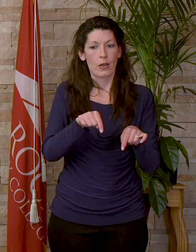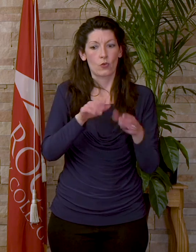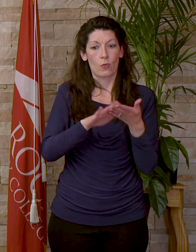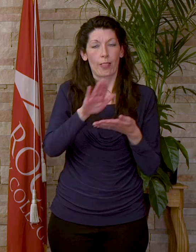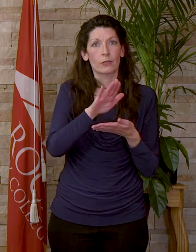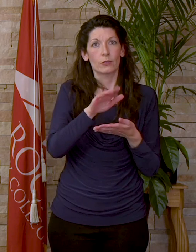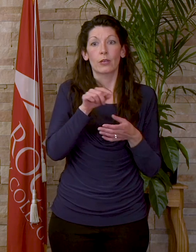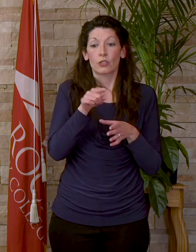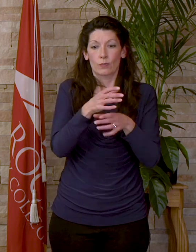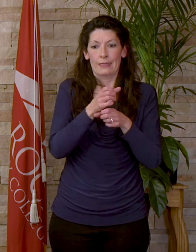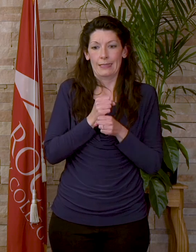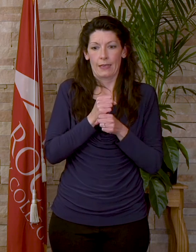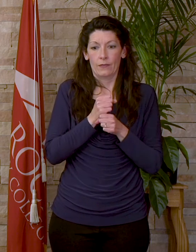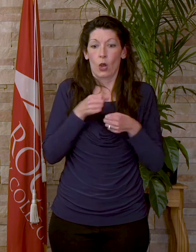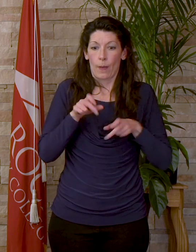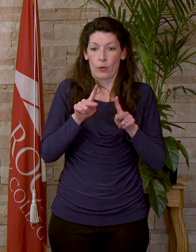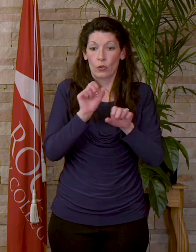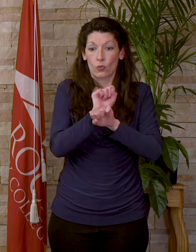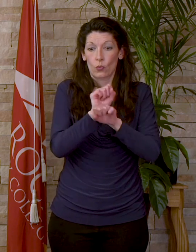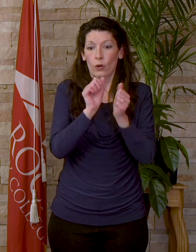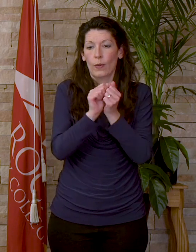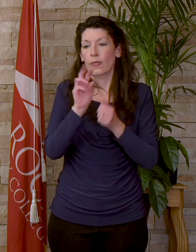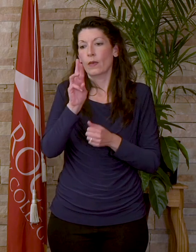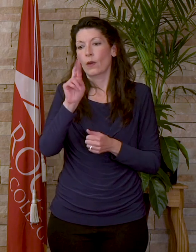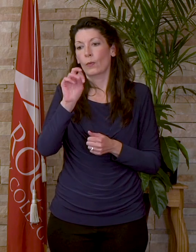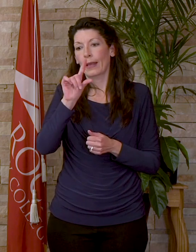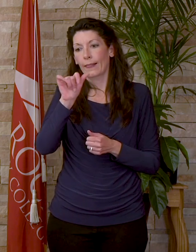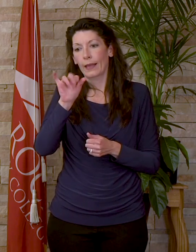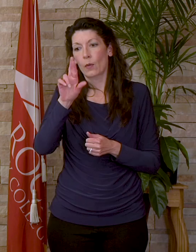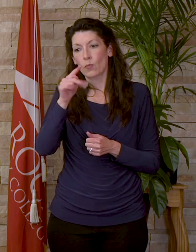She received a rare opportunity to work with Ringling Brothers Barnum and Bailey Circus,